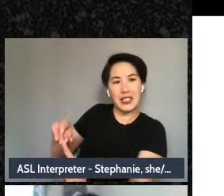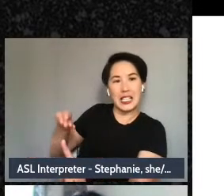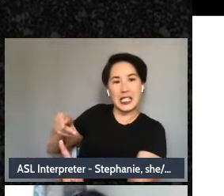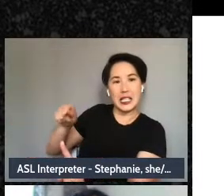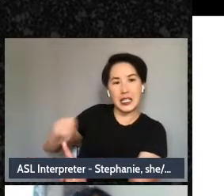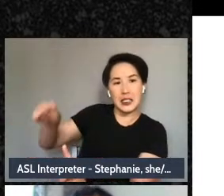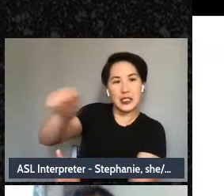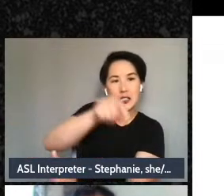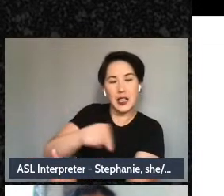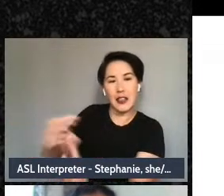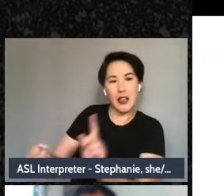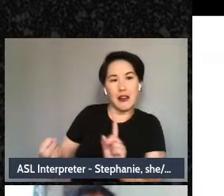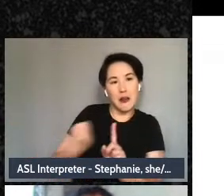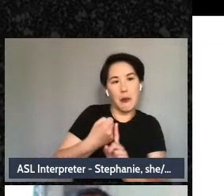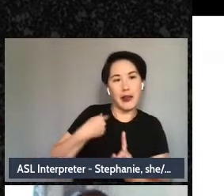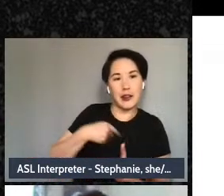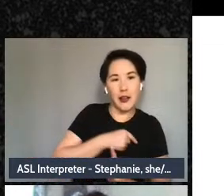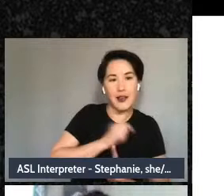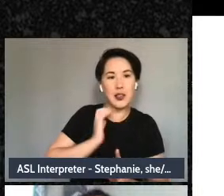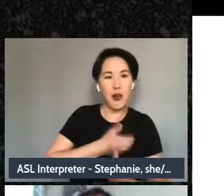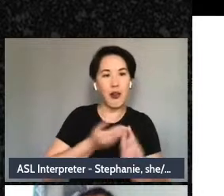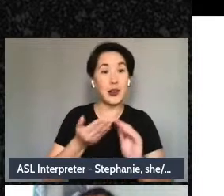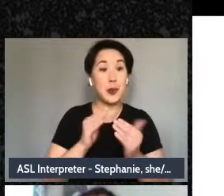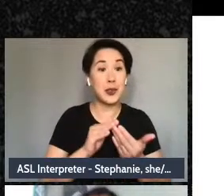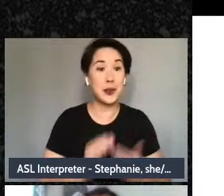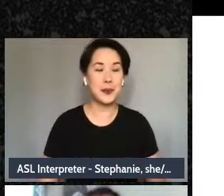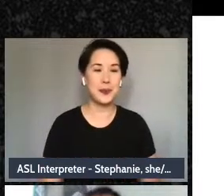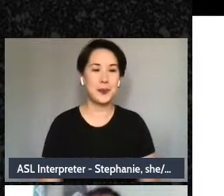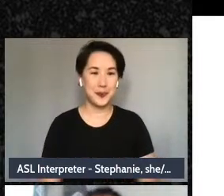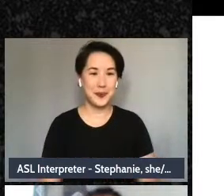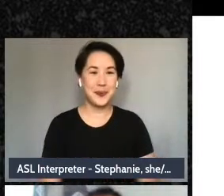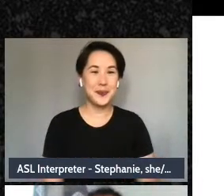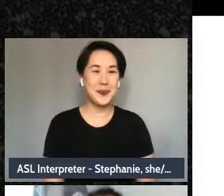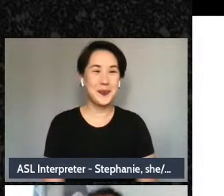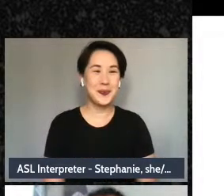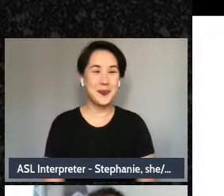Okay have a moment for you catch up. All right,